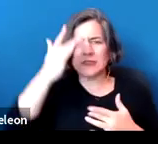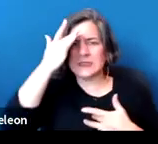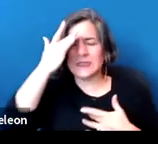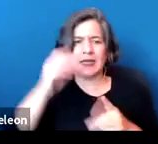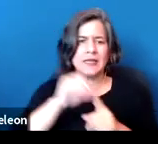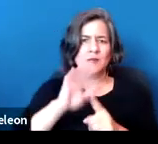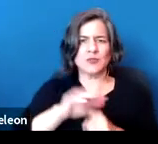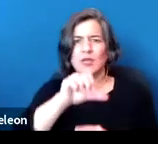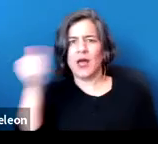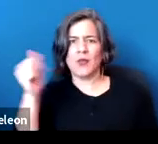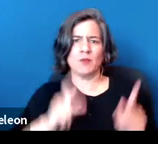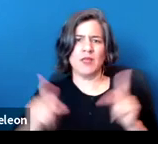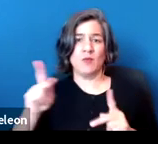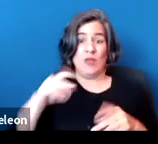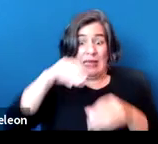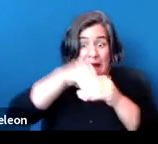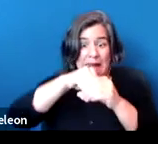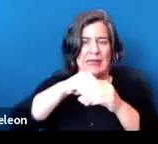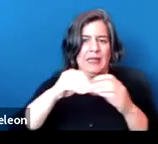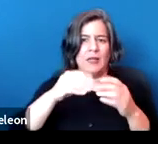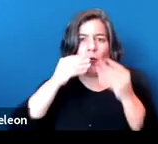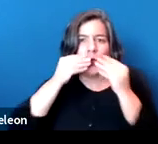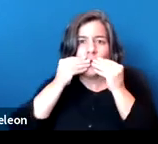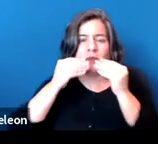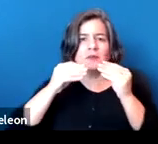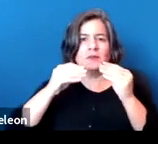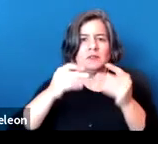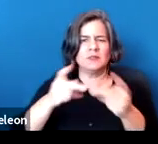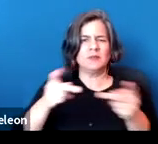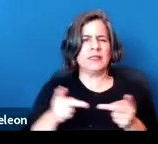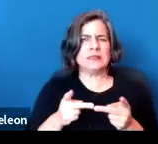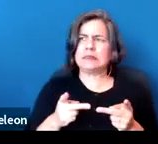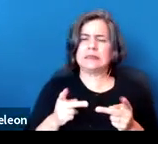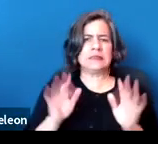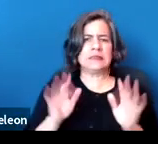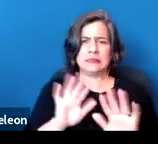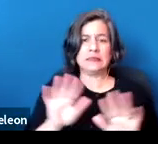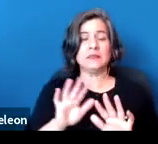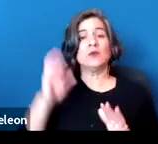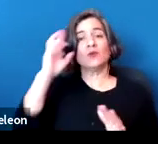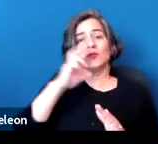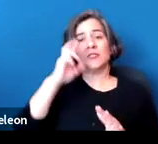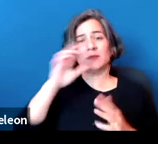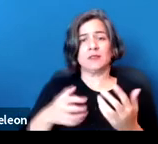especially indoors, during the pandemic. And so here, the reasonable accommodation analysis